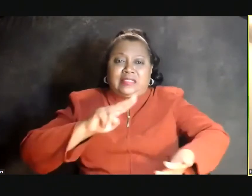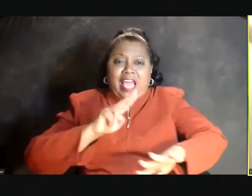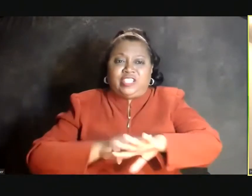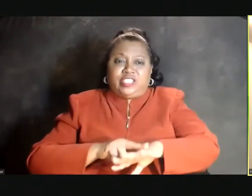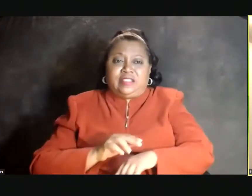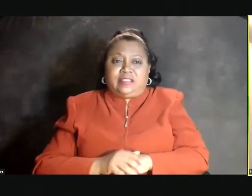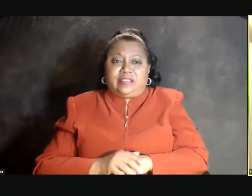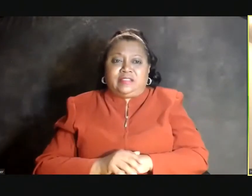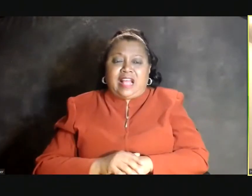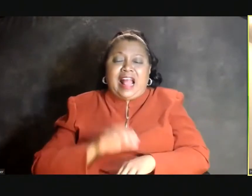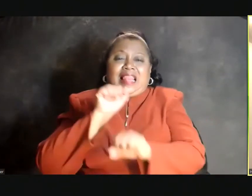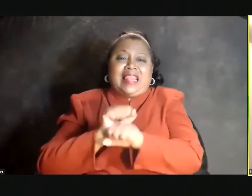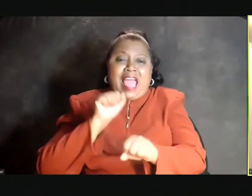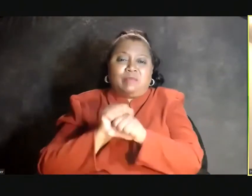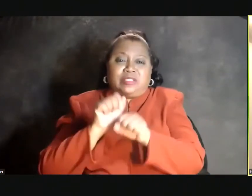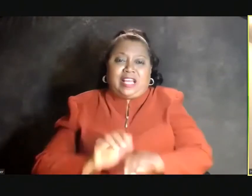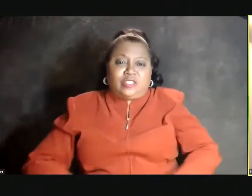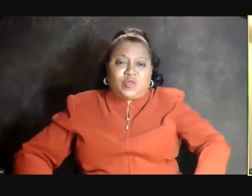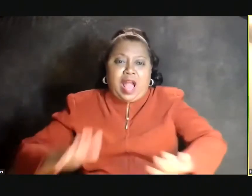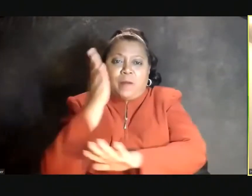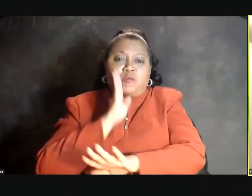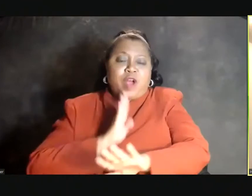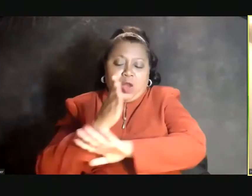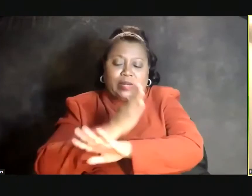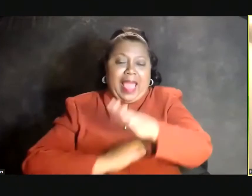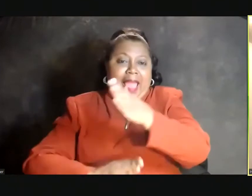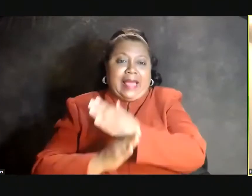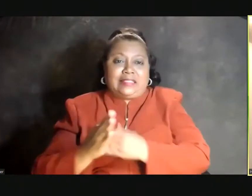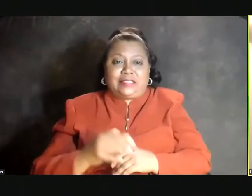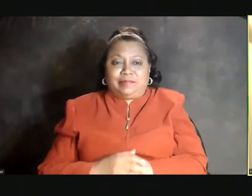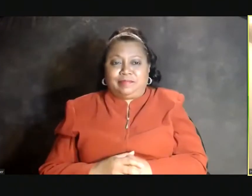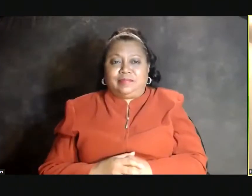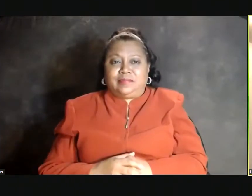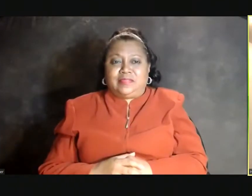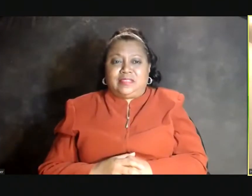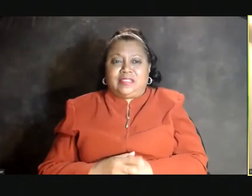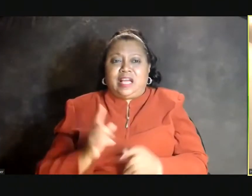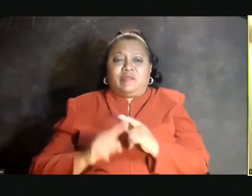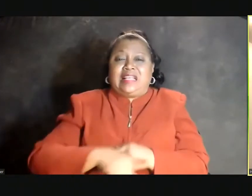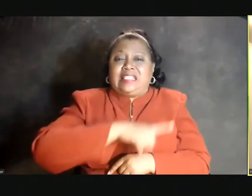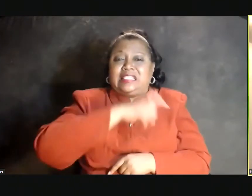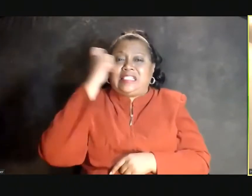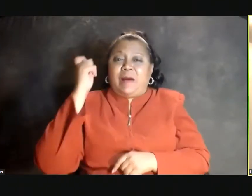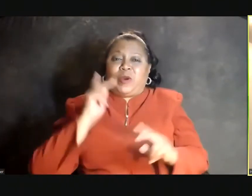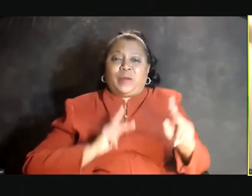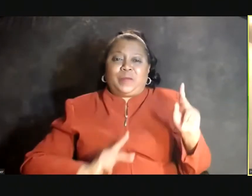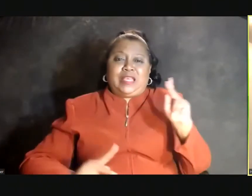(SINGING) --was laid with these brown hands. (SINGING) I can't cry no more. (SINGING) The solace of a people-- (SINGING) I can't cry no more.